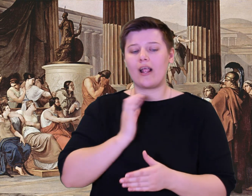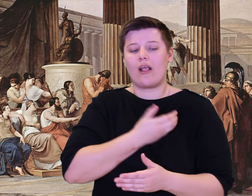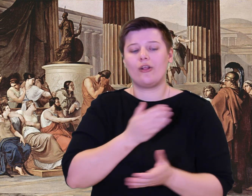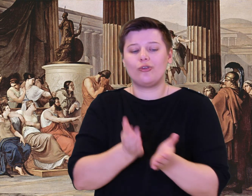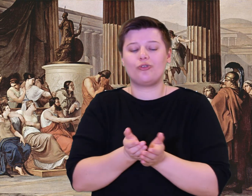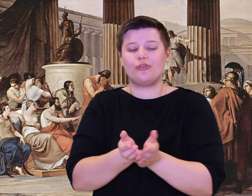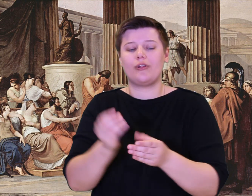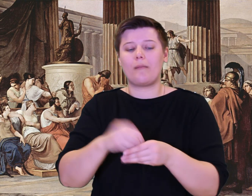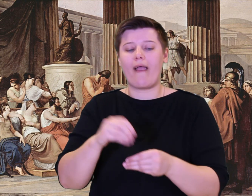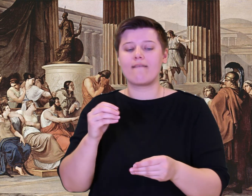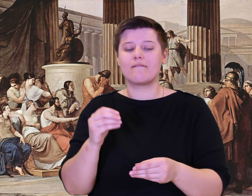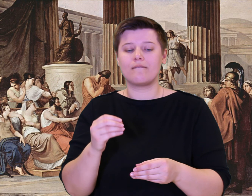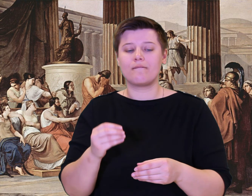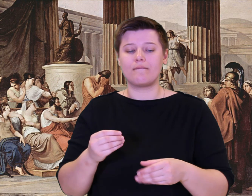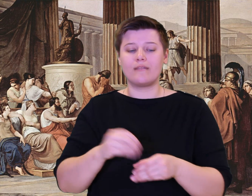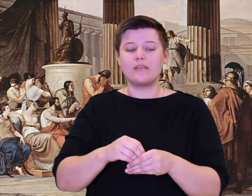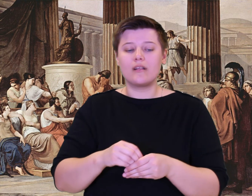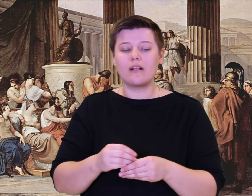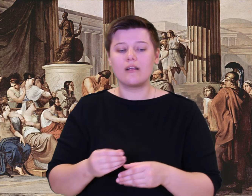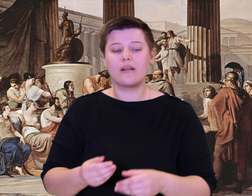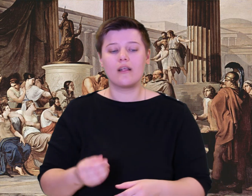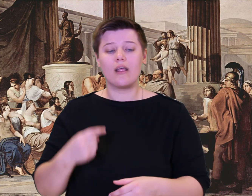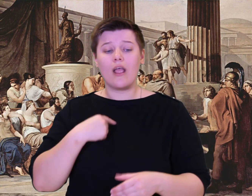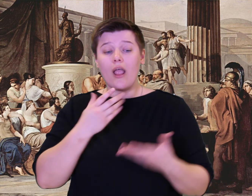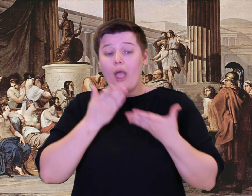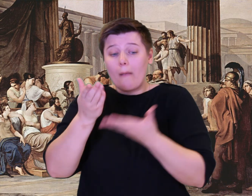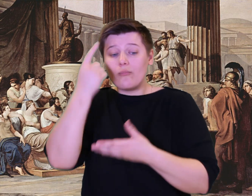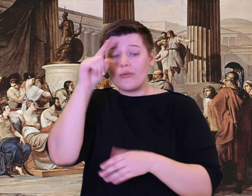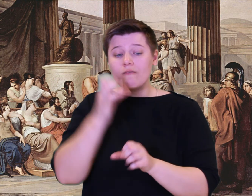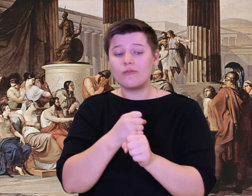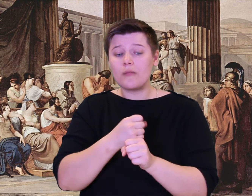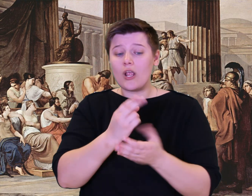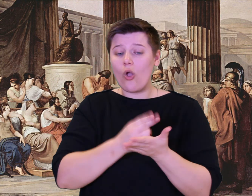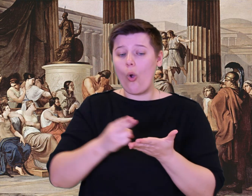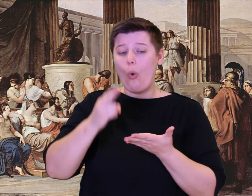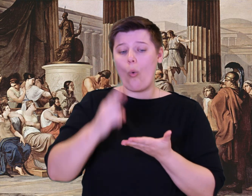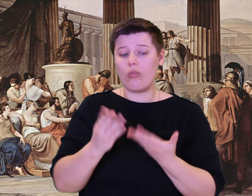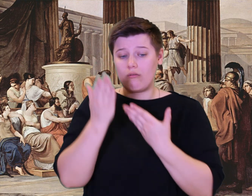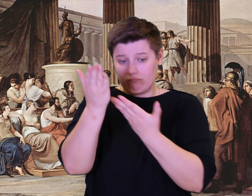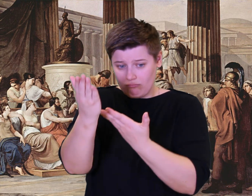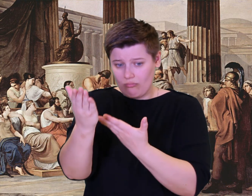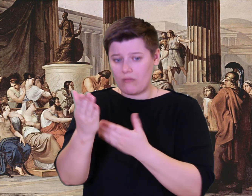merchandise our ship contains. I brought it as a holy offering so you might pity